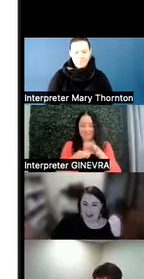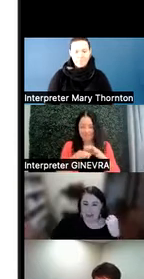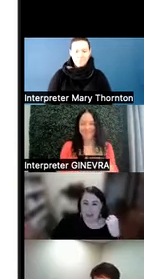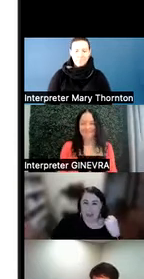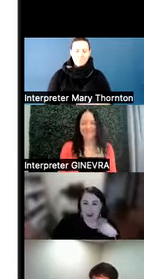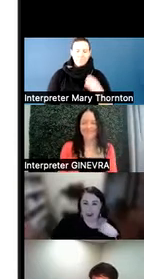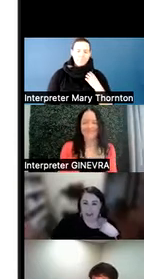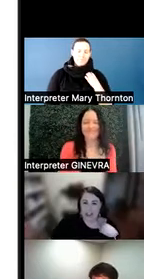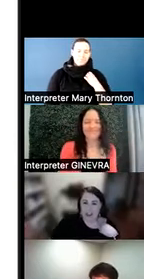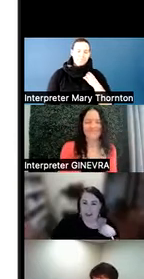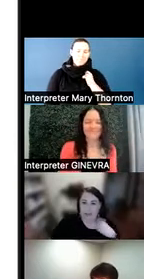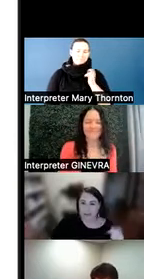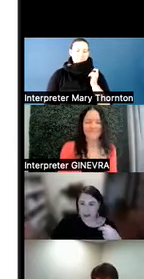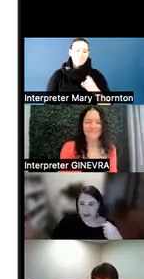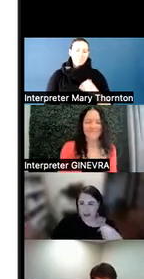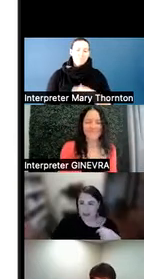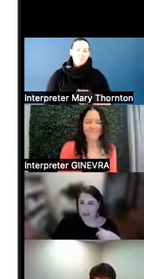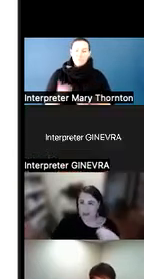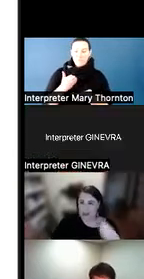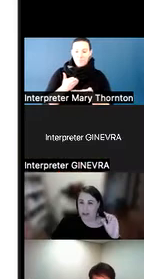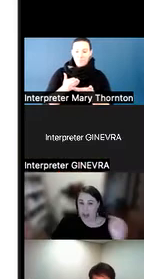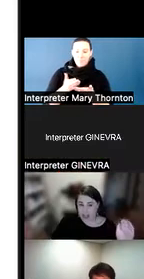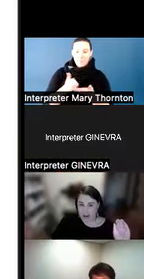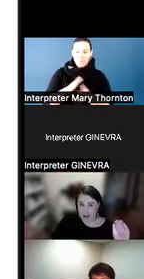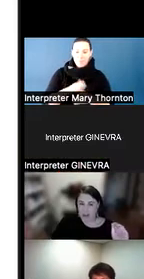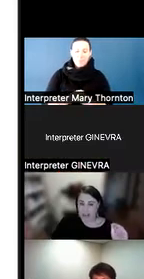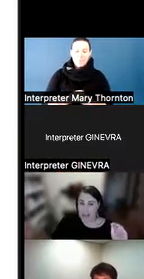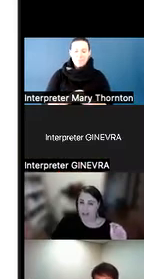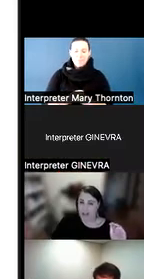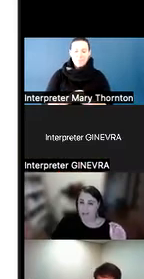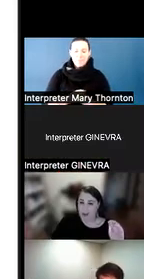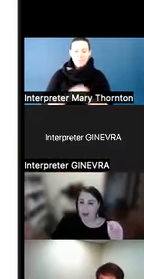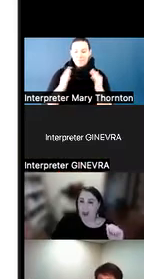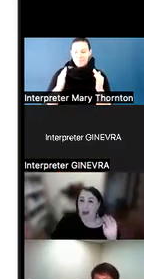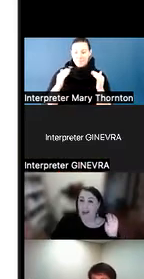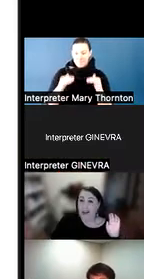We are going to now move on to talking about communication.